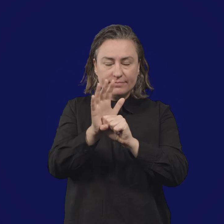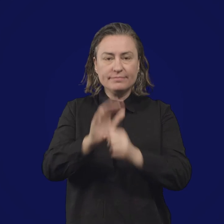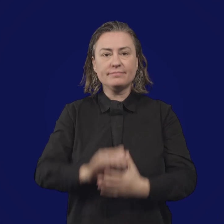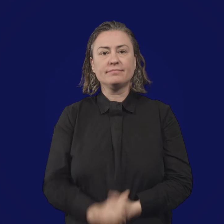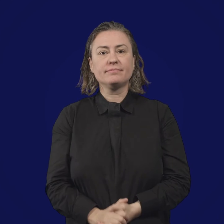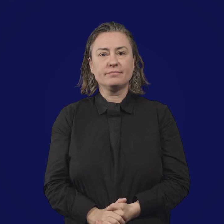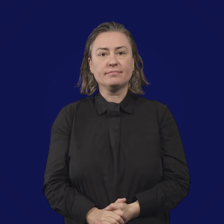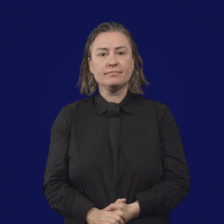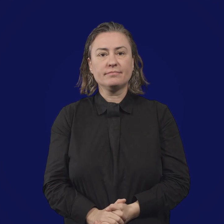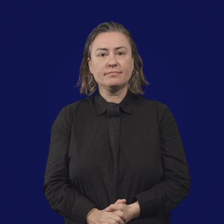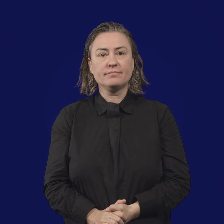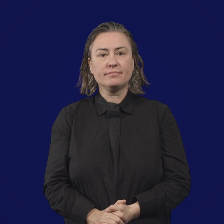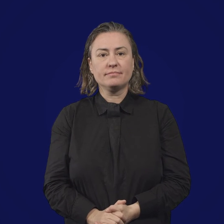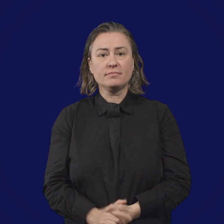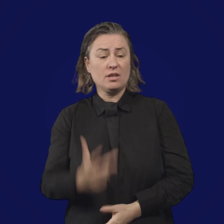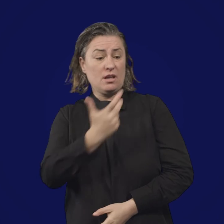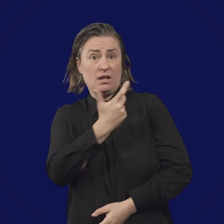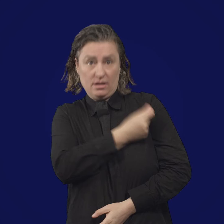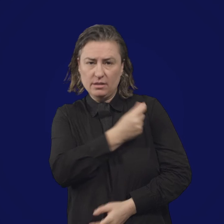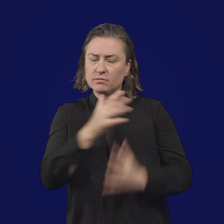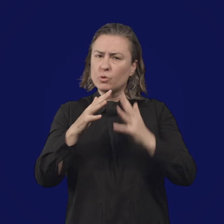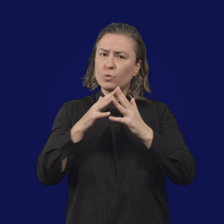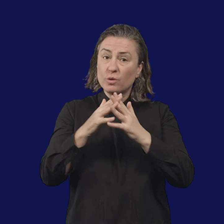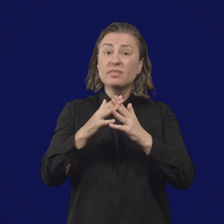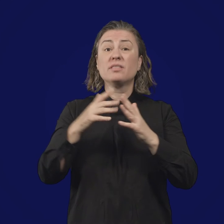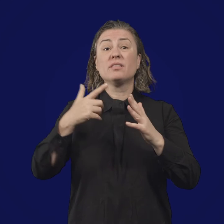slowing the spread of COVID-19 by reducing transmission,